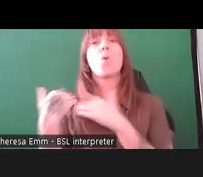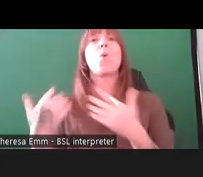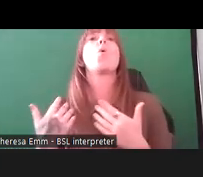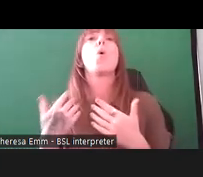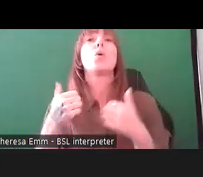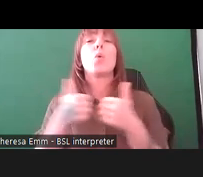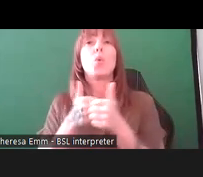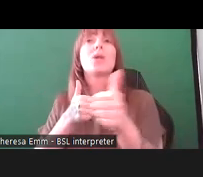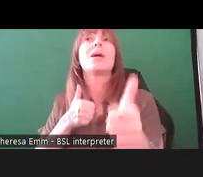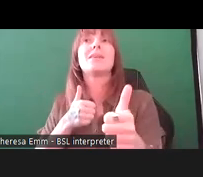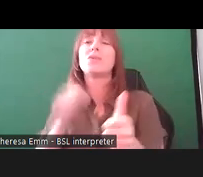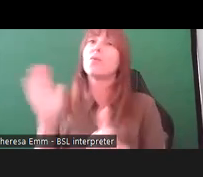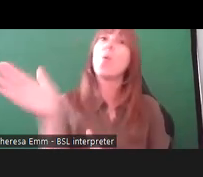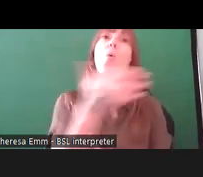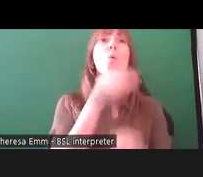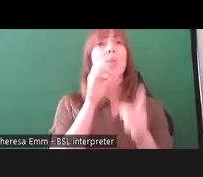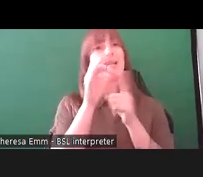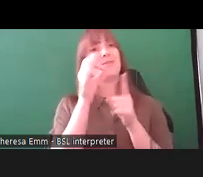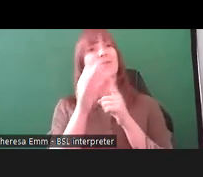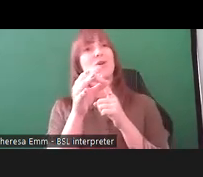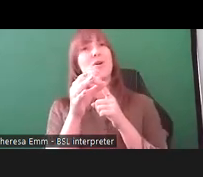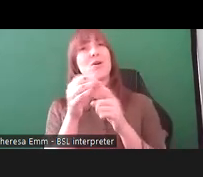not just for these roles, because it makes sense when you're interviewing people. You don't want